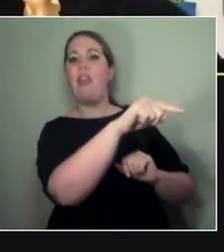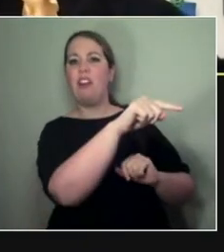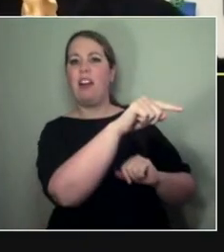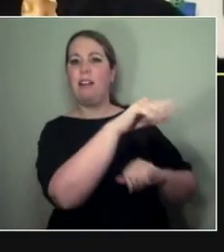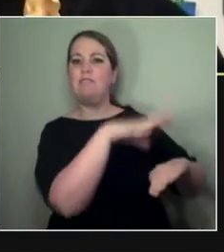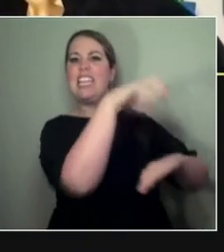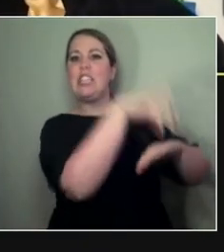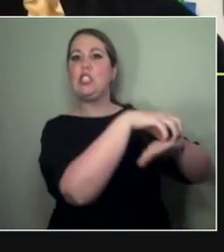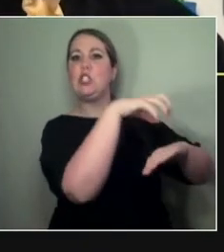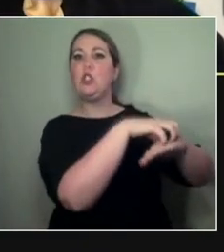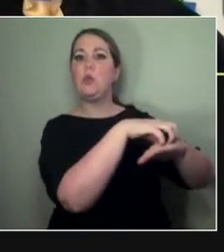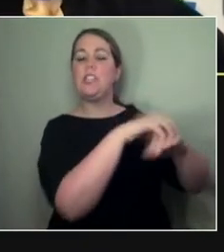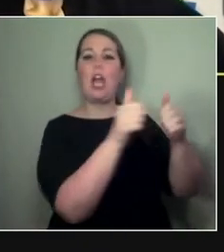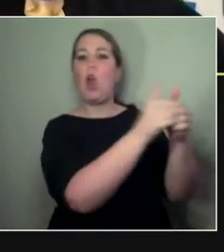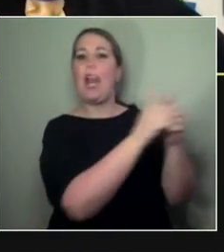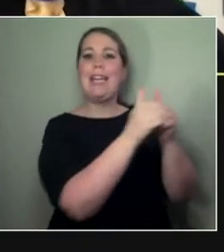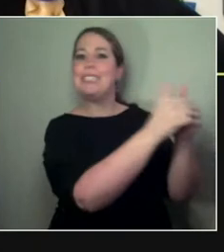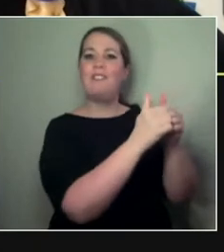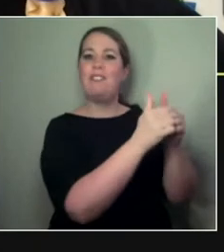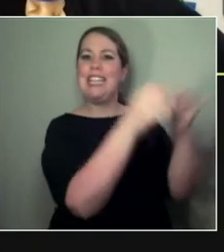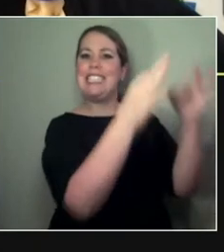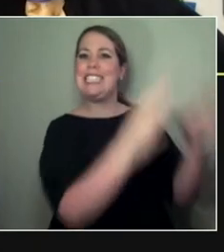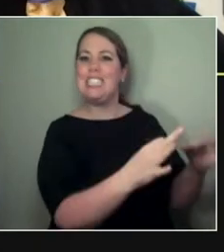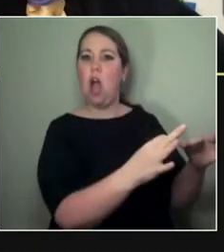organisation might label as success.